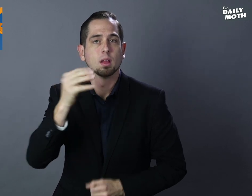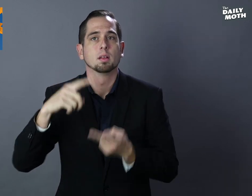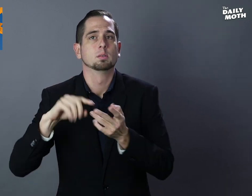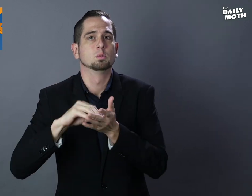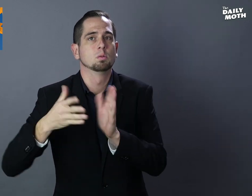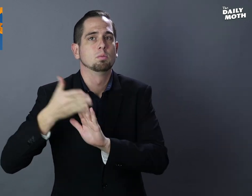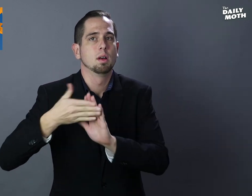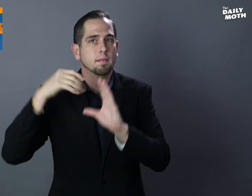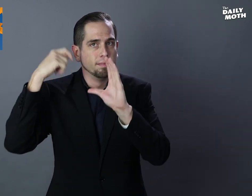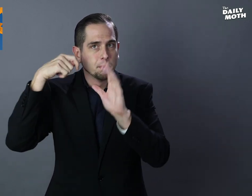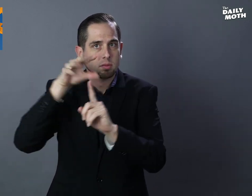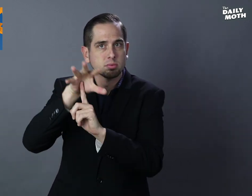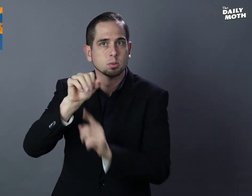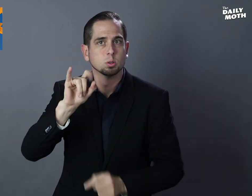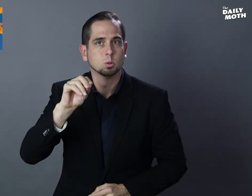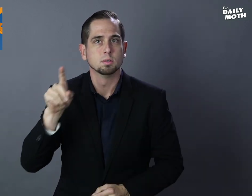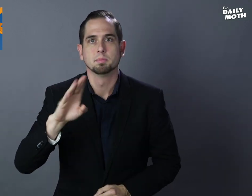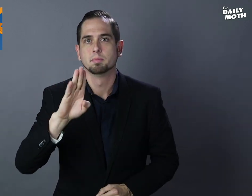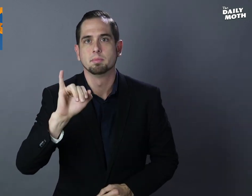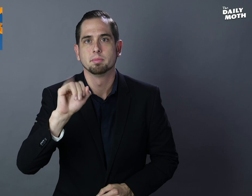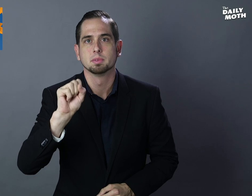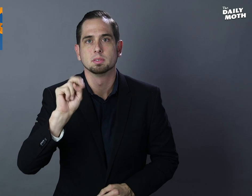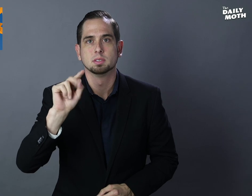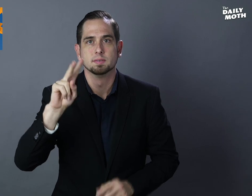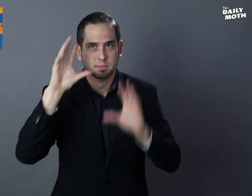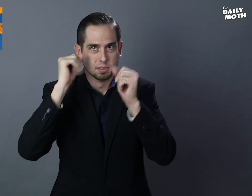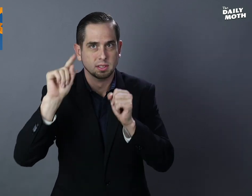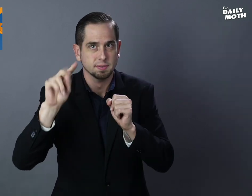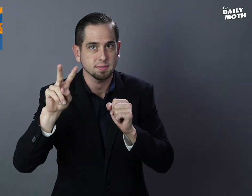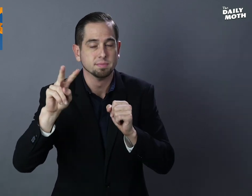the student-run film studio BisonTV.